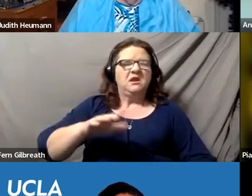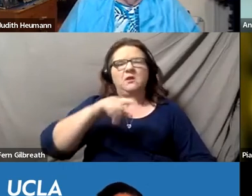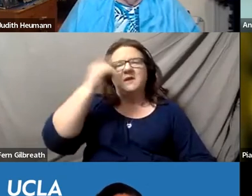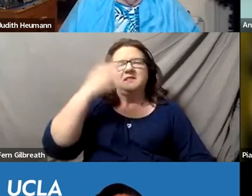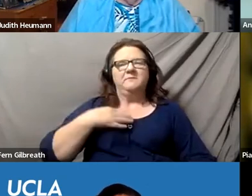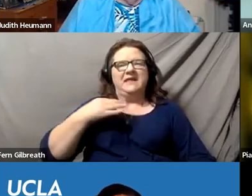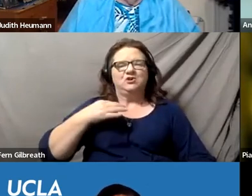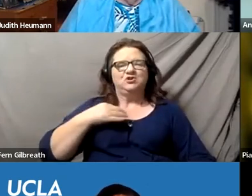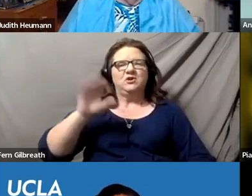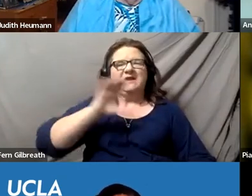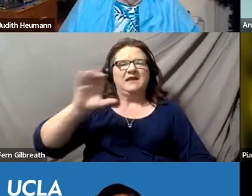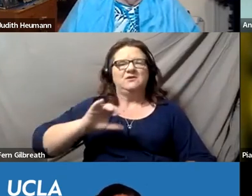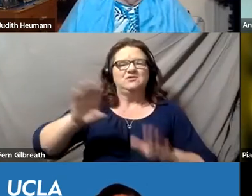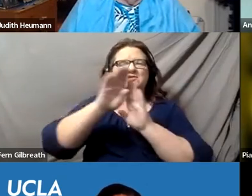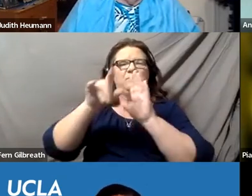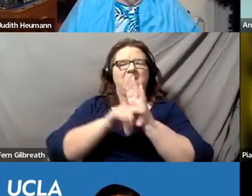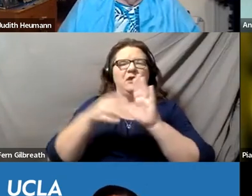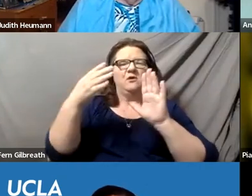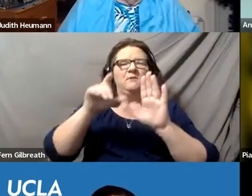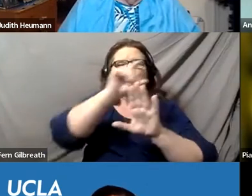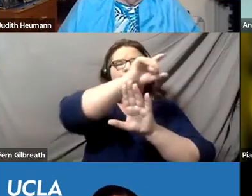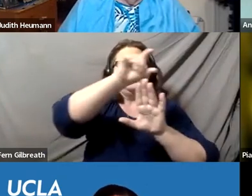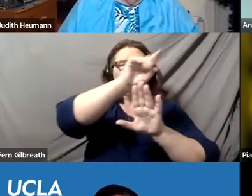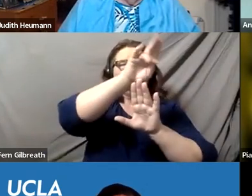and I have a Zoom background that's blue with a white UCLA logo.